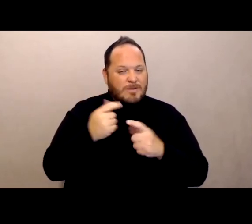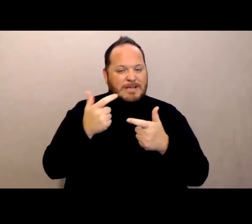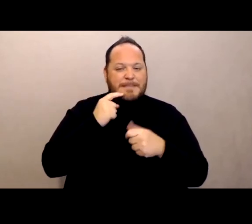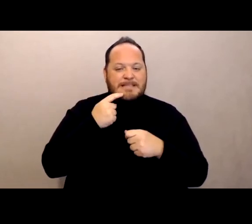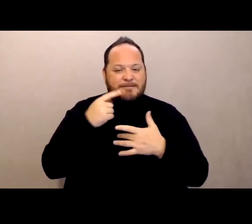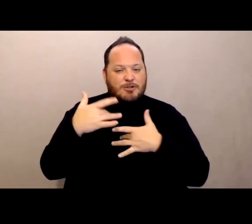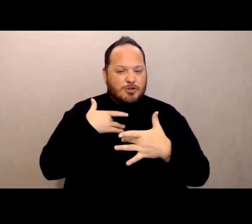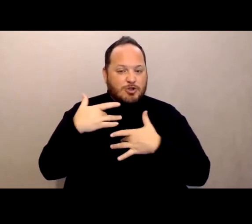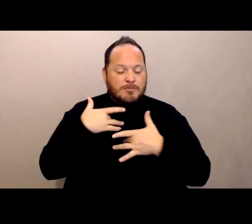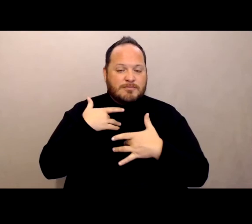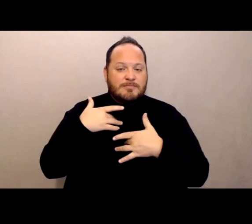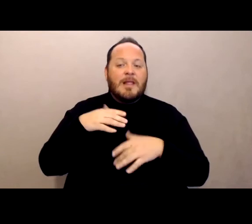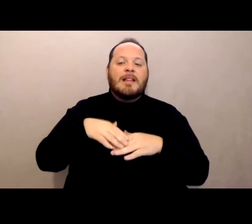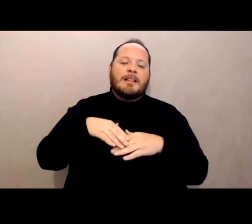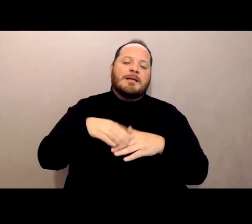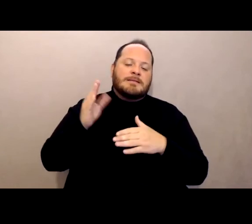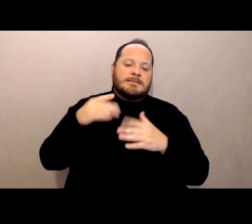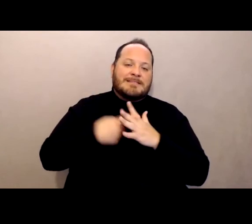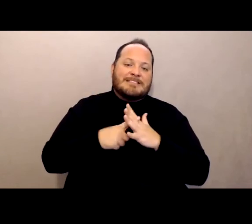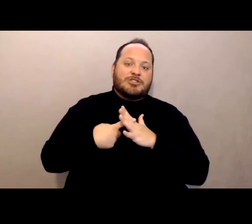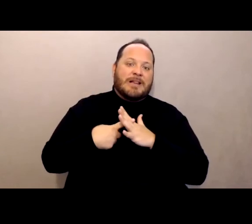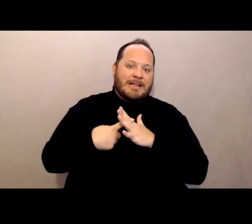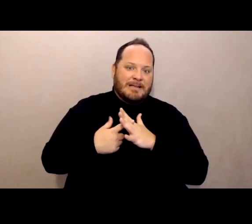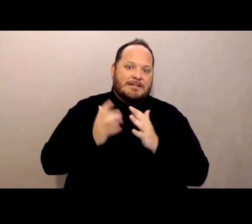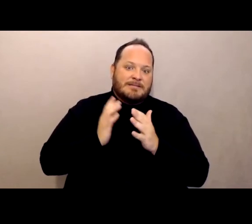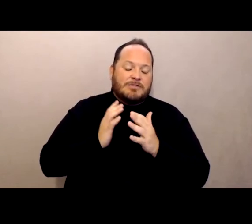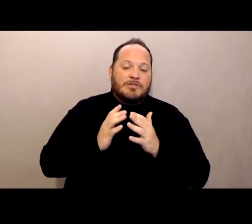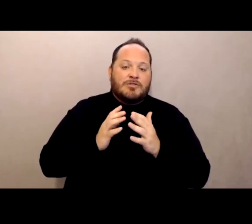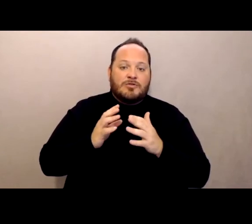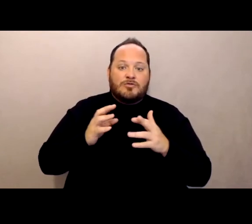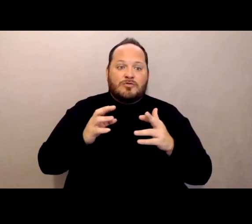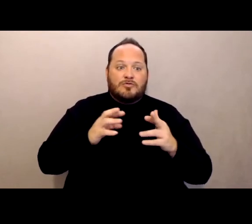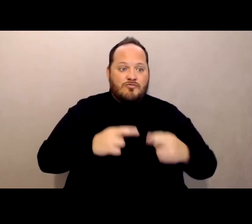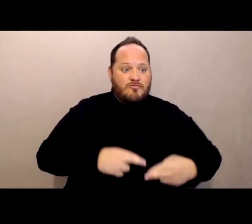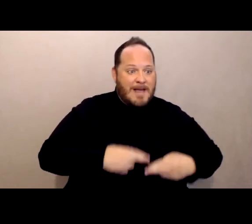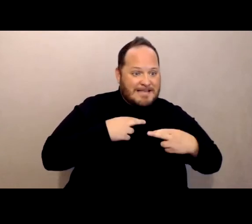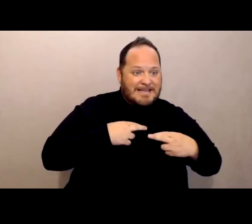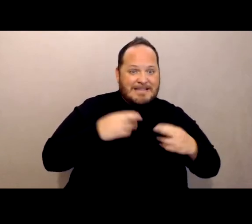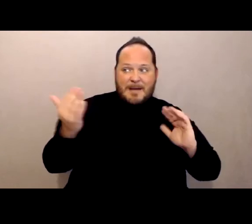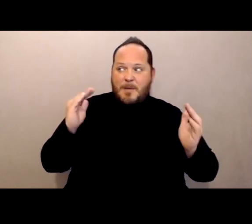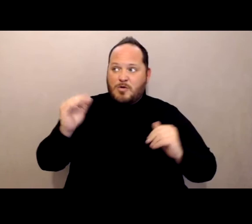the rates of residents to staff that were being vaccinated was pretty disparate.